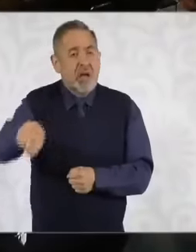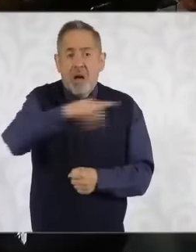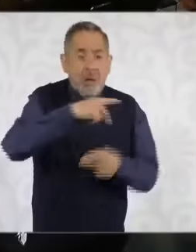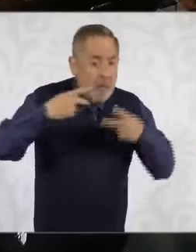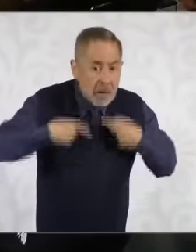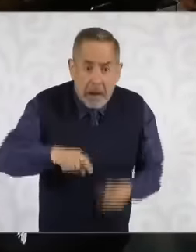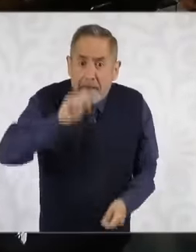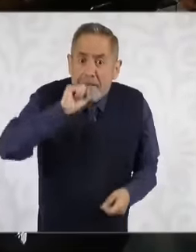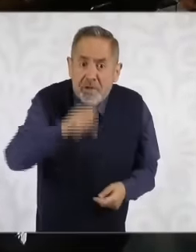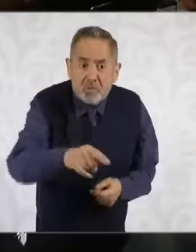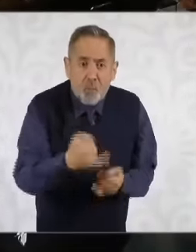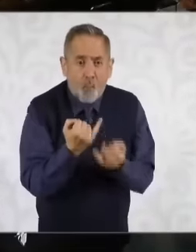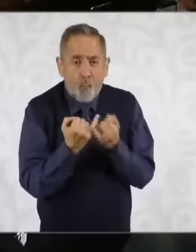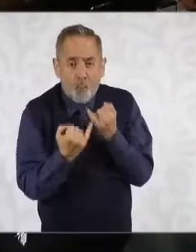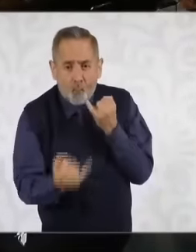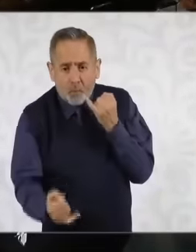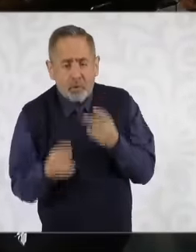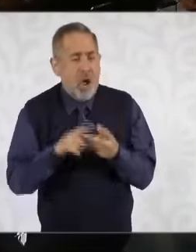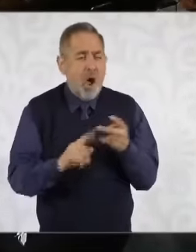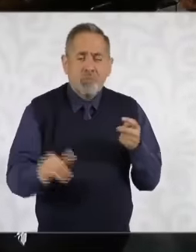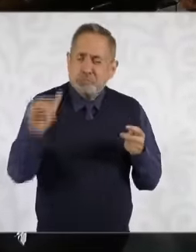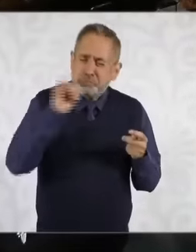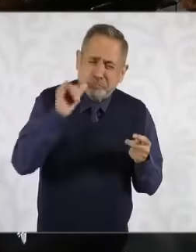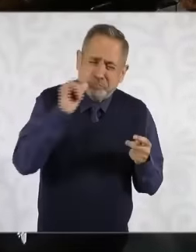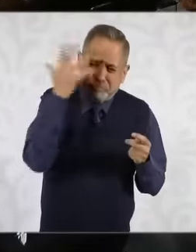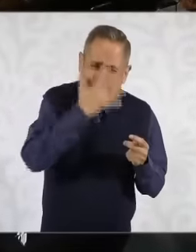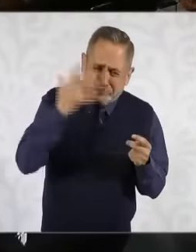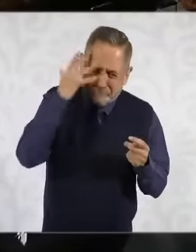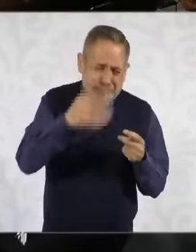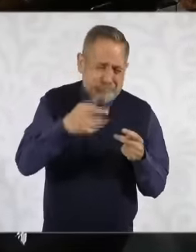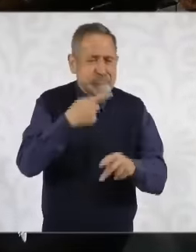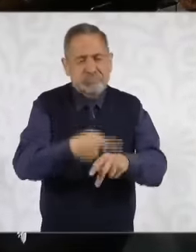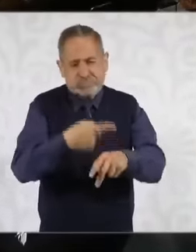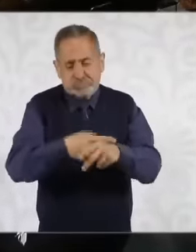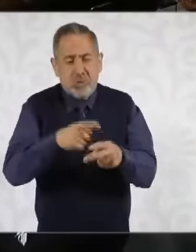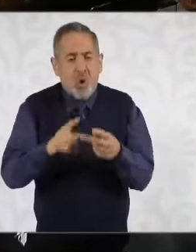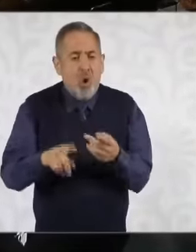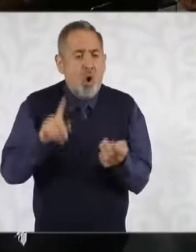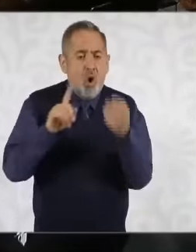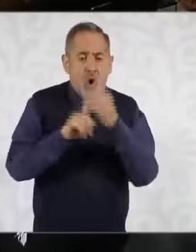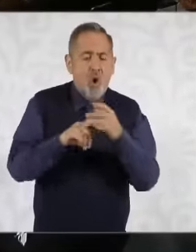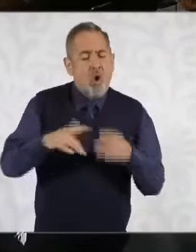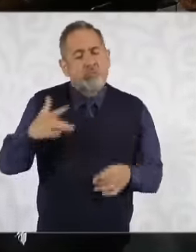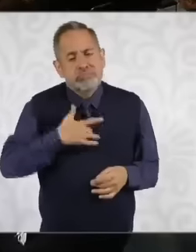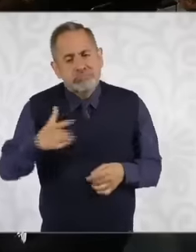major problems of alcoholism, suffer from liver diseases as a result of drinking